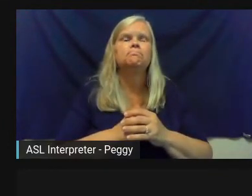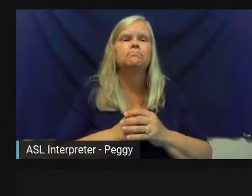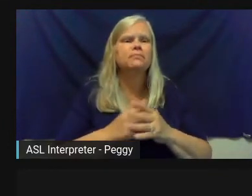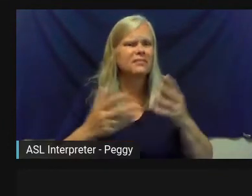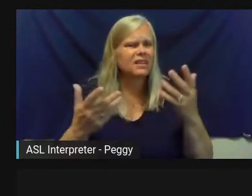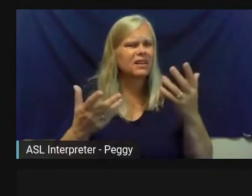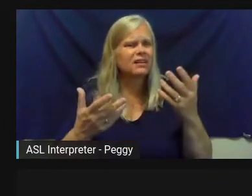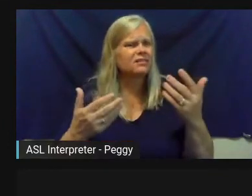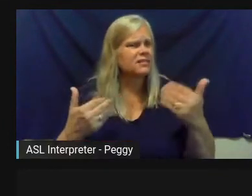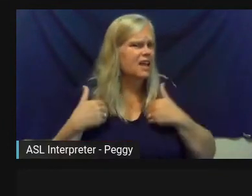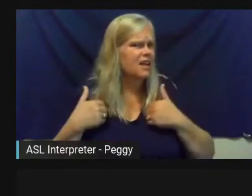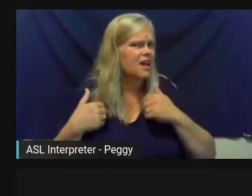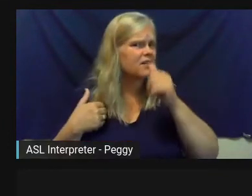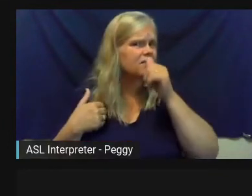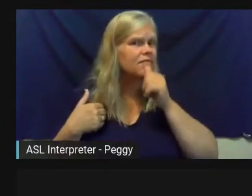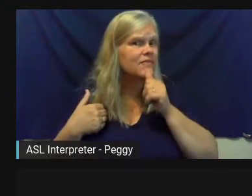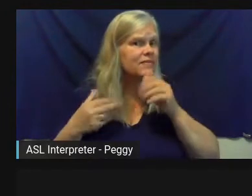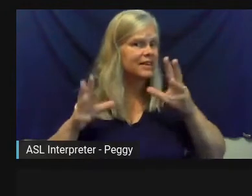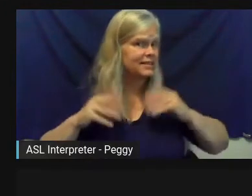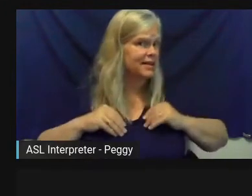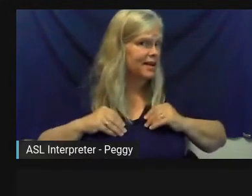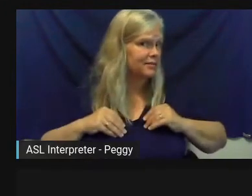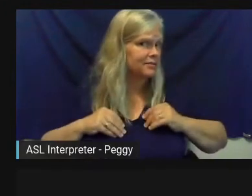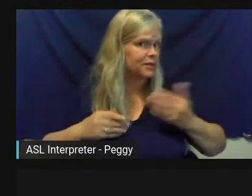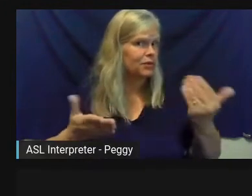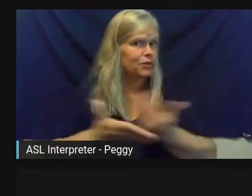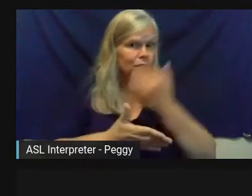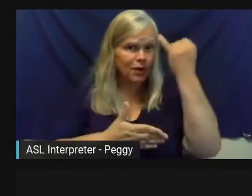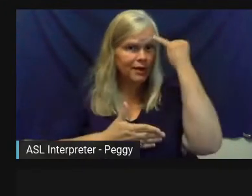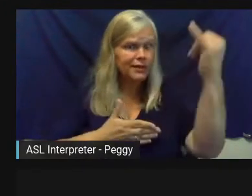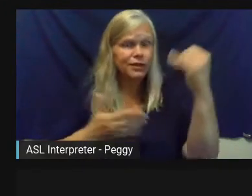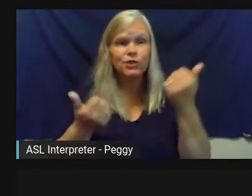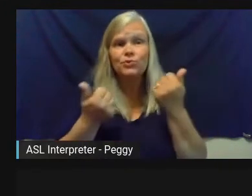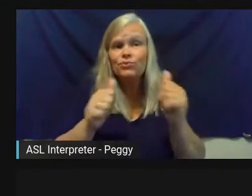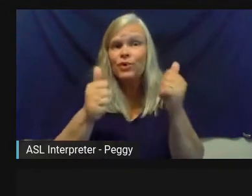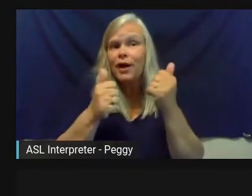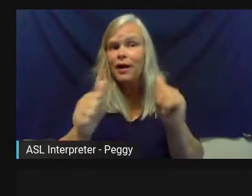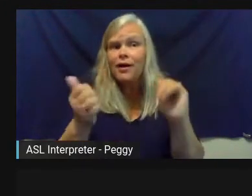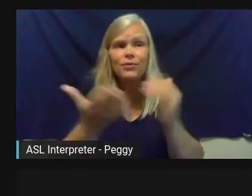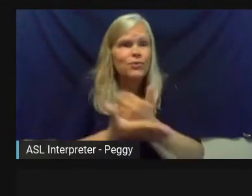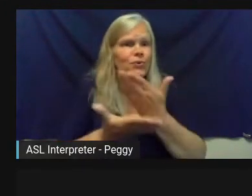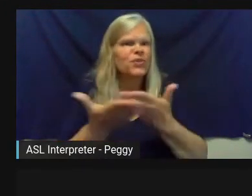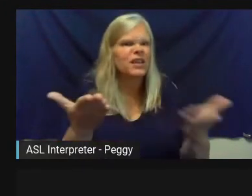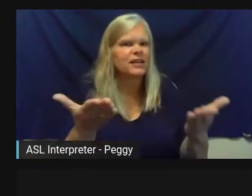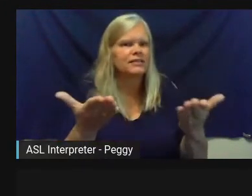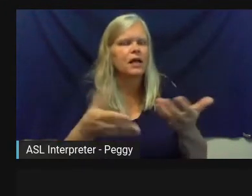for new ideas and trying new things is the way that you create space for artists to be able to bring what they